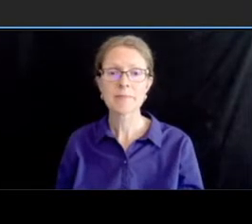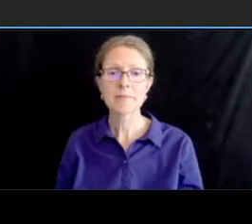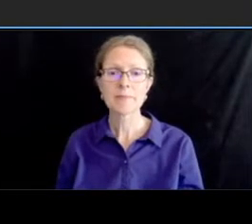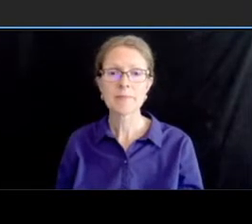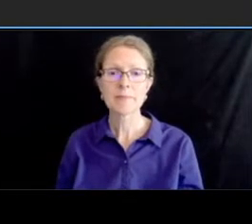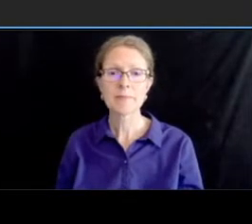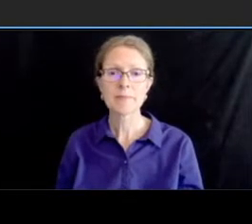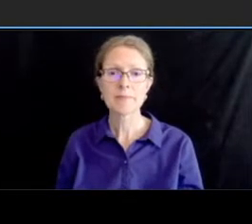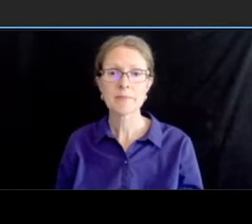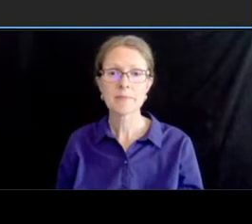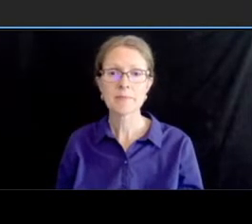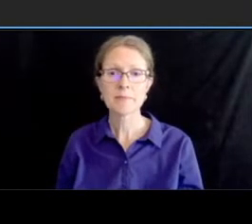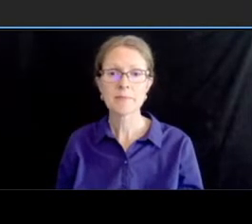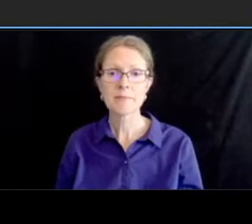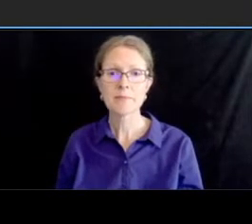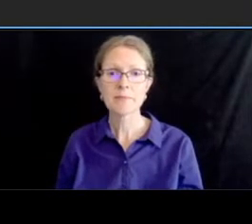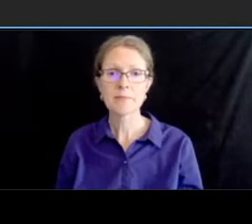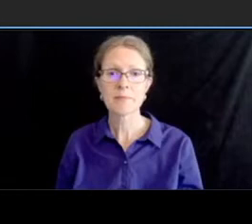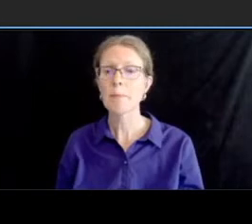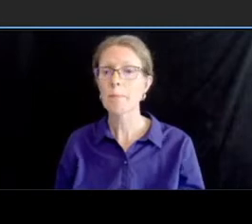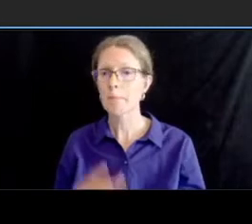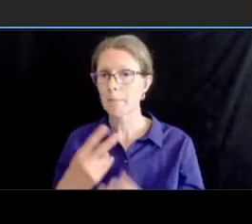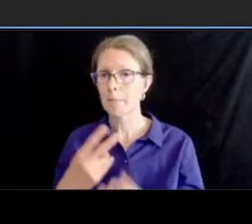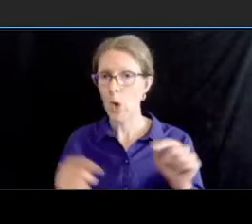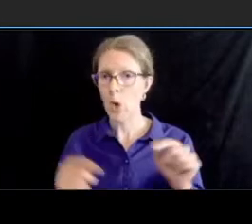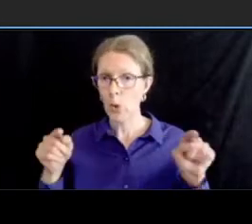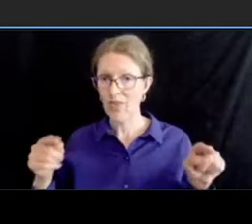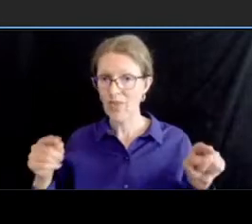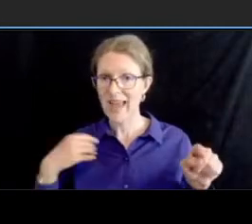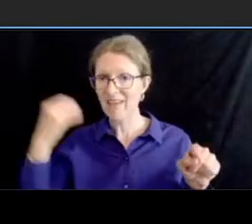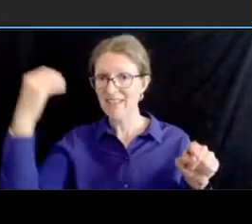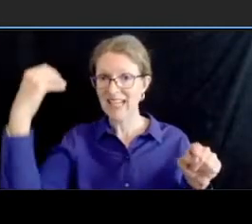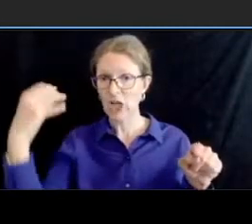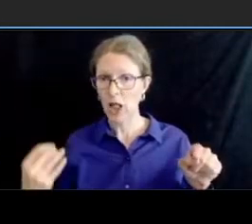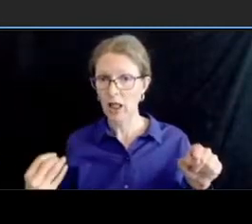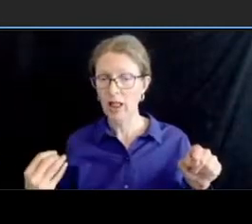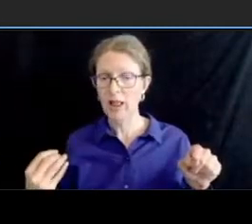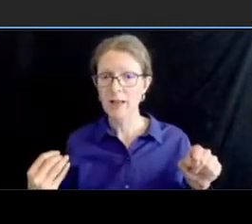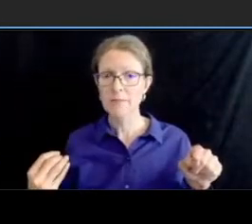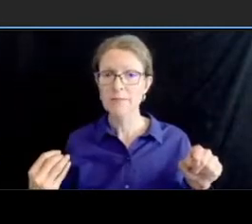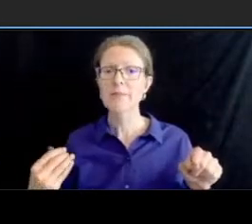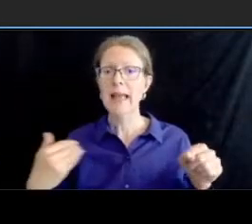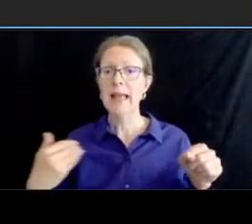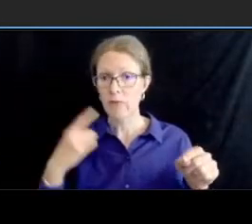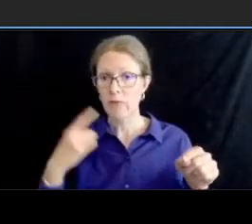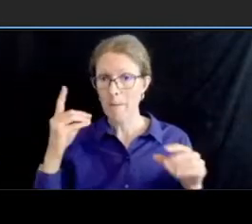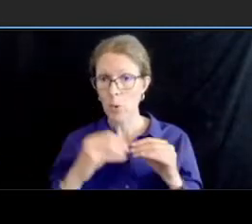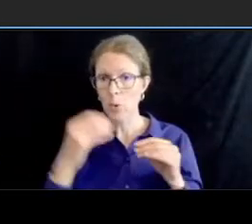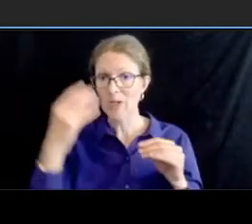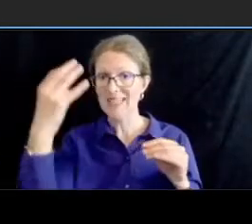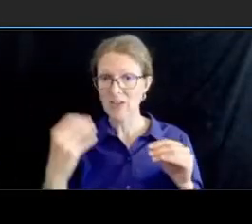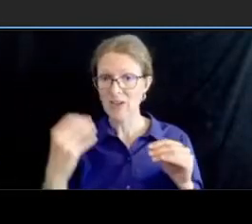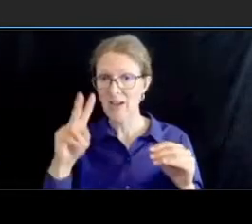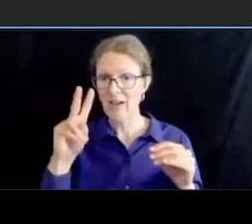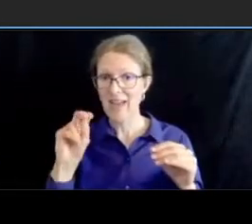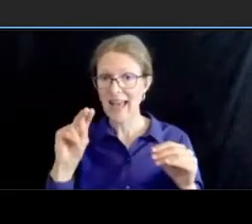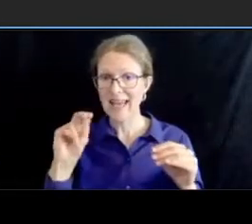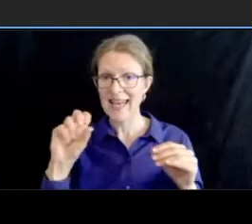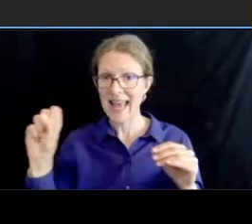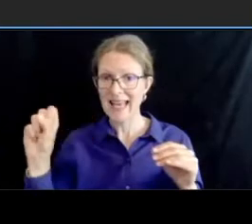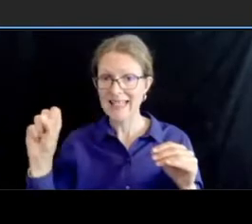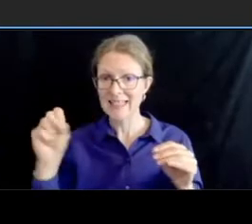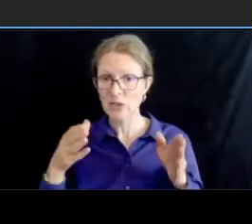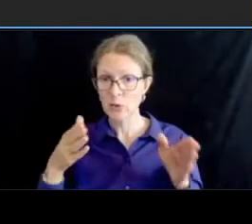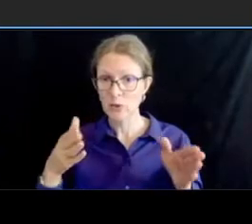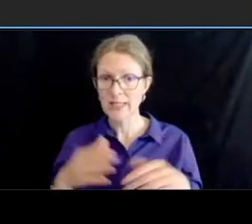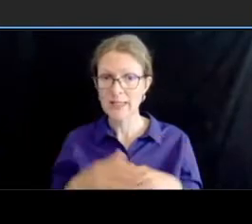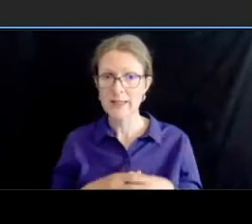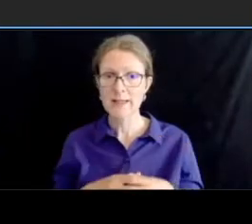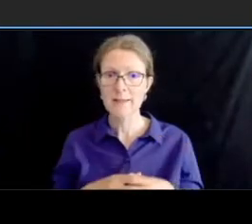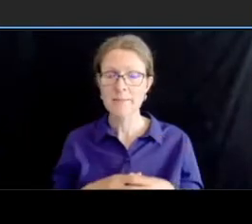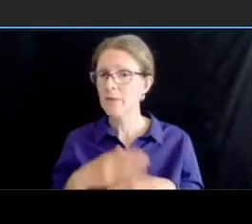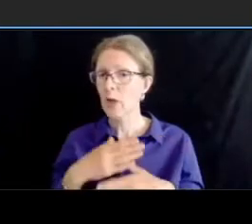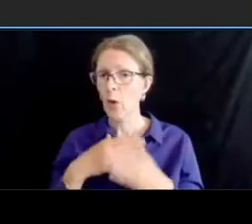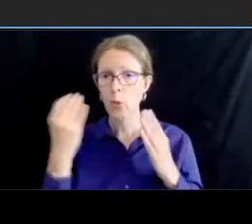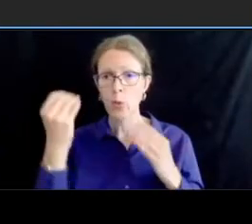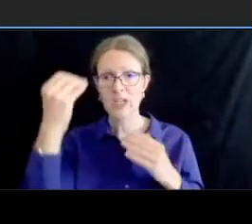another signal in this limit at madness street and an uh unsignalized intersection at upton street